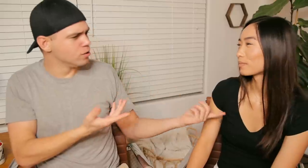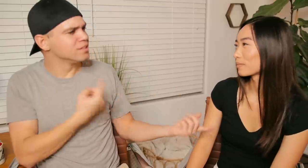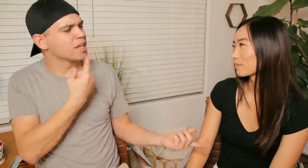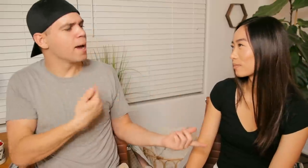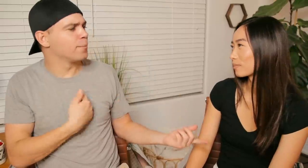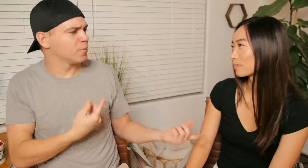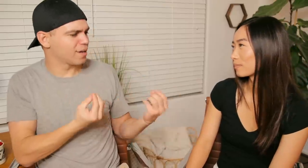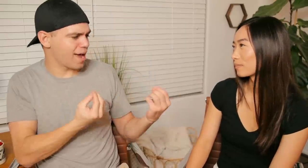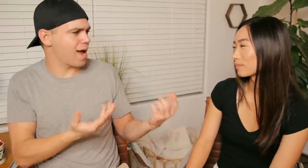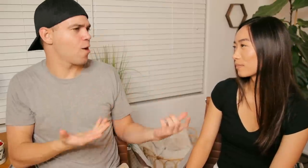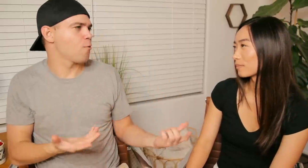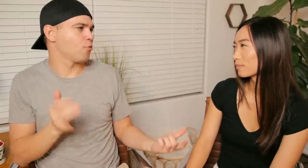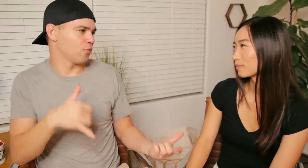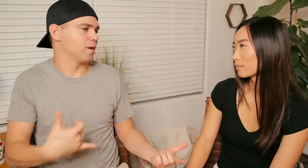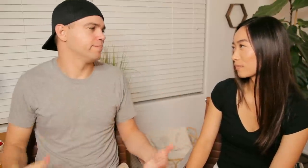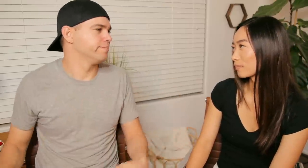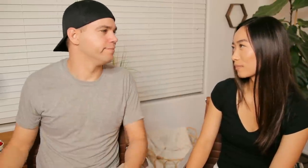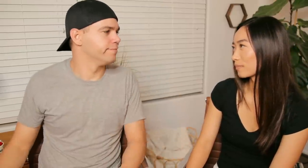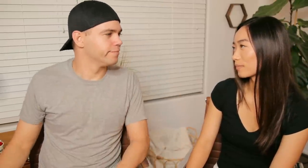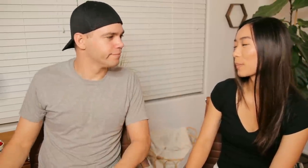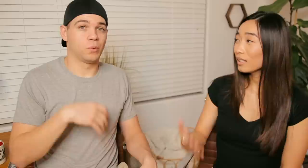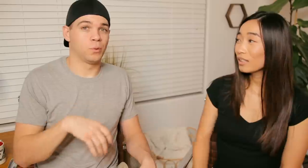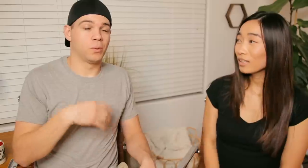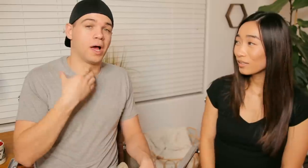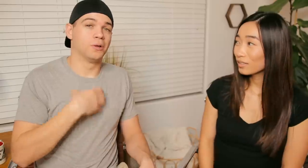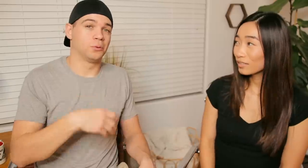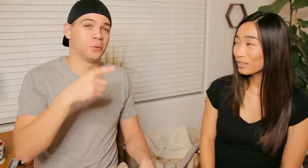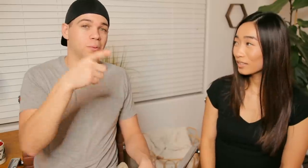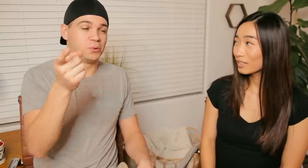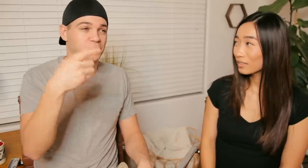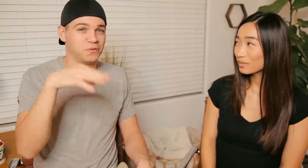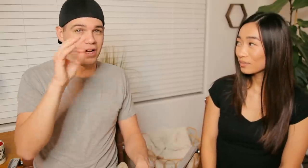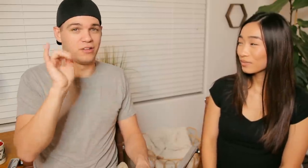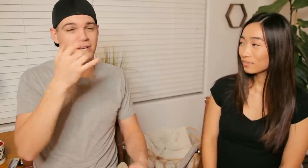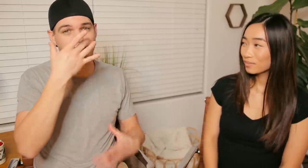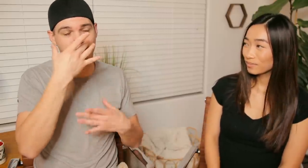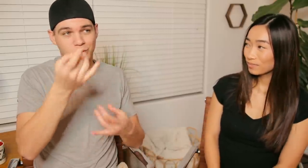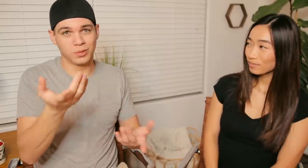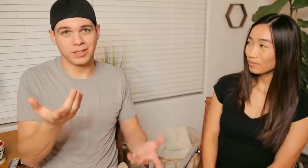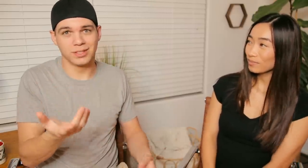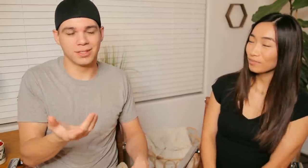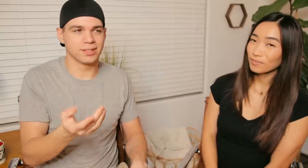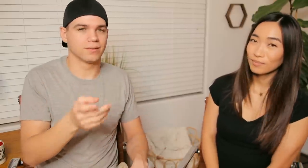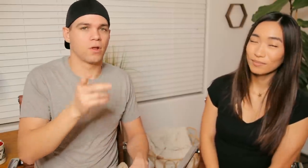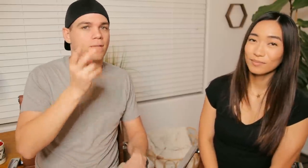R: tell me how! R:I hope you found that interesting